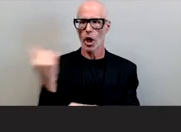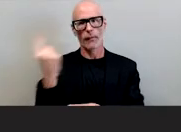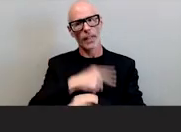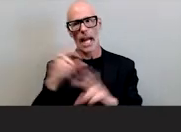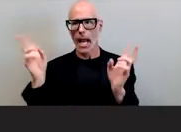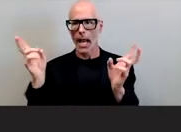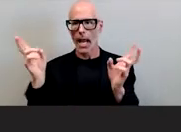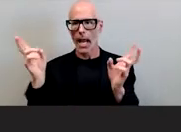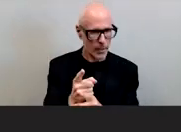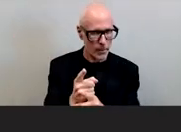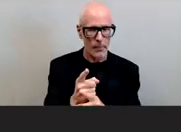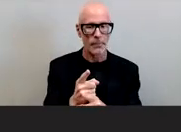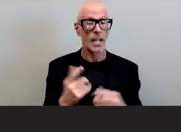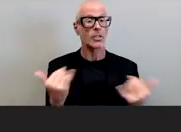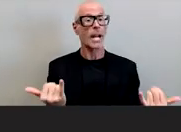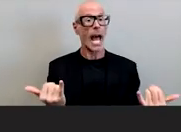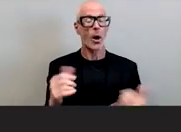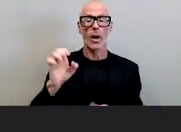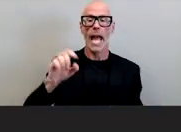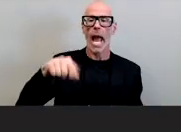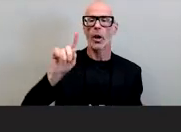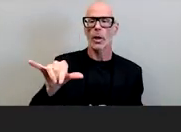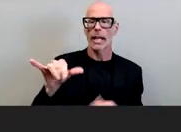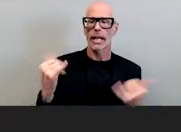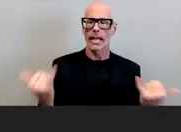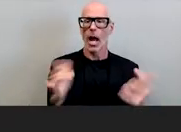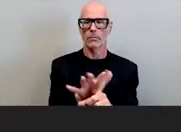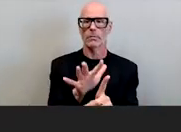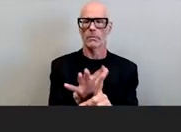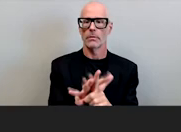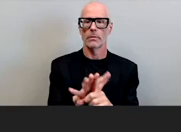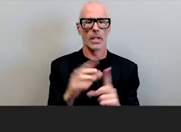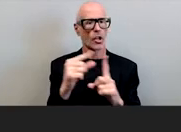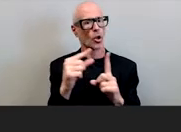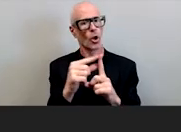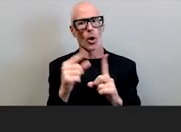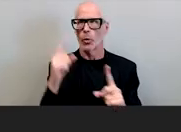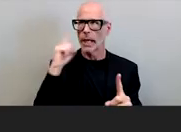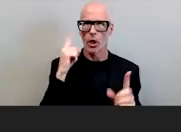time you know it's equity now right like we see in here equity here there and everywhere well i want